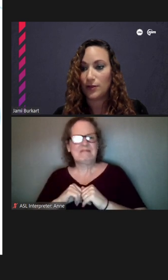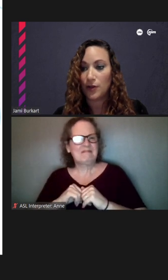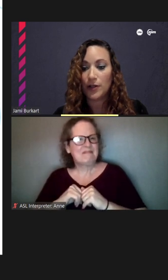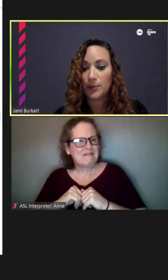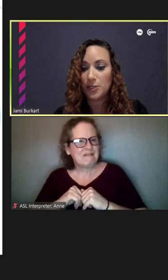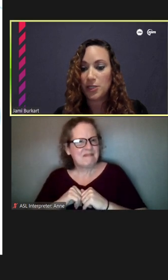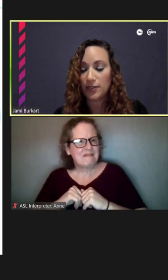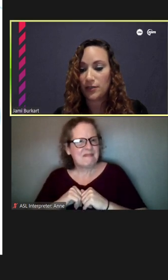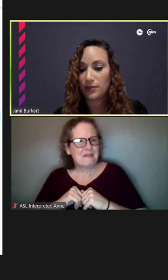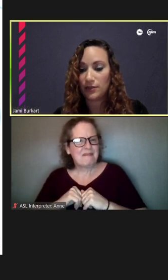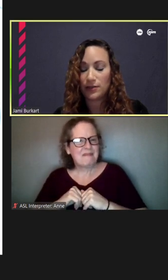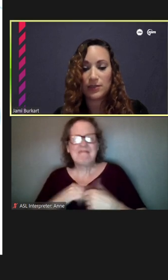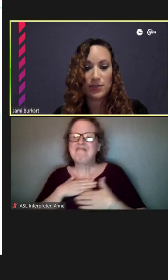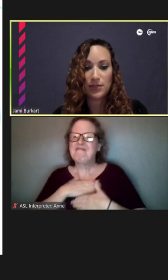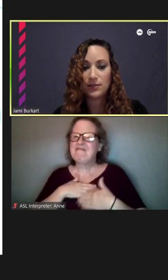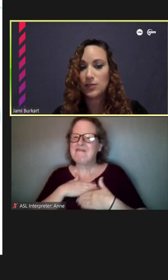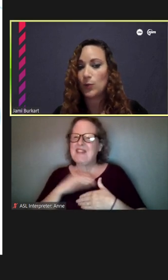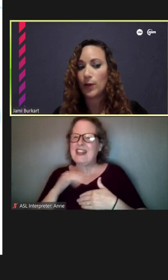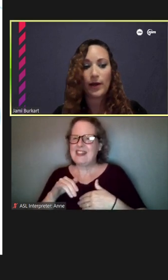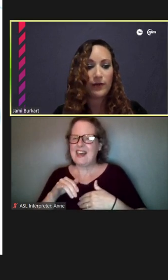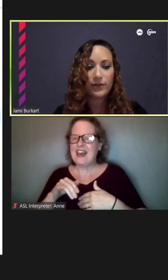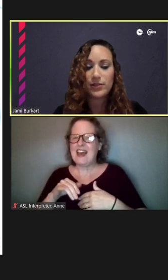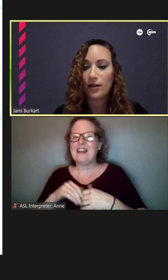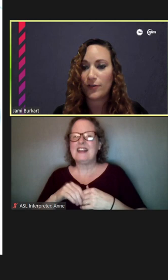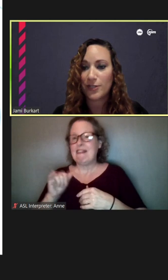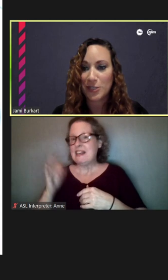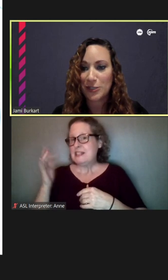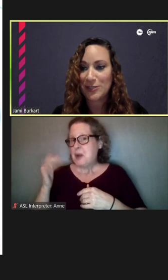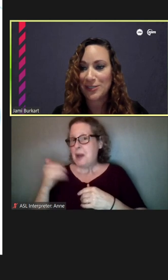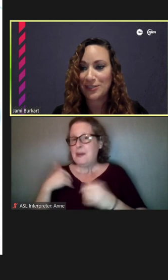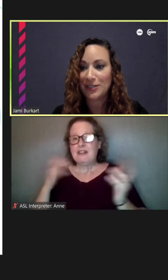I appreciate it. This is why we're having this conversation -- to